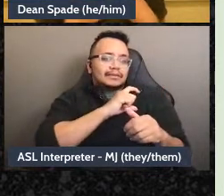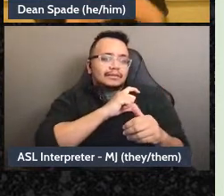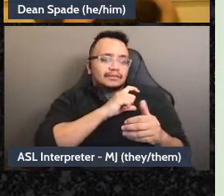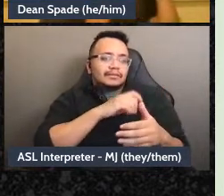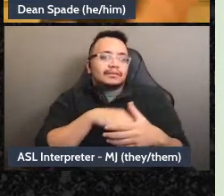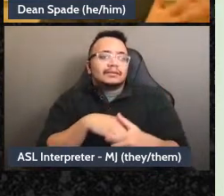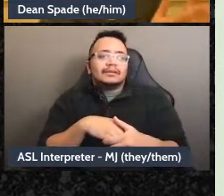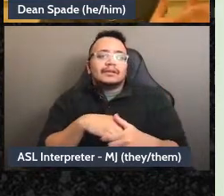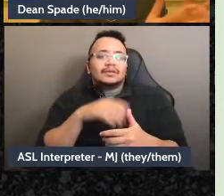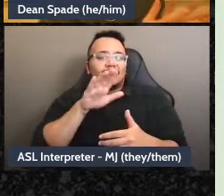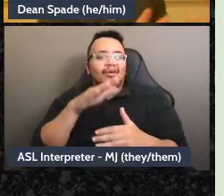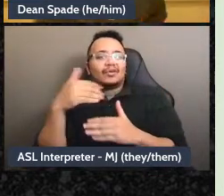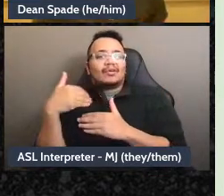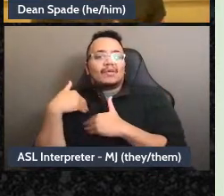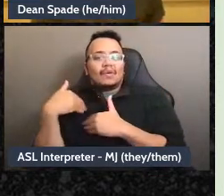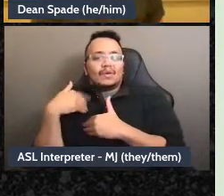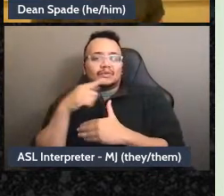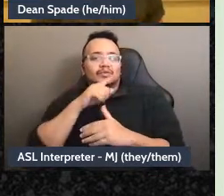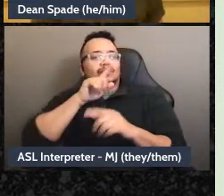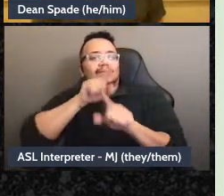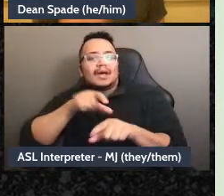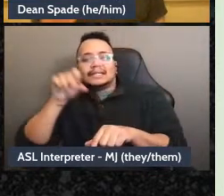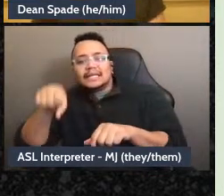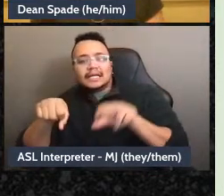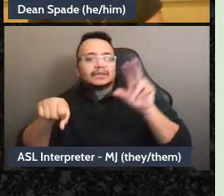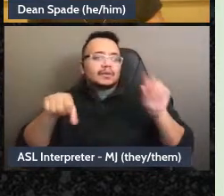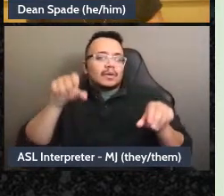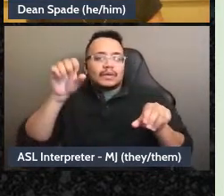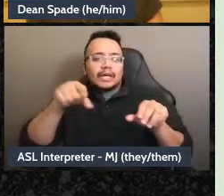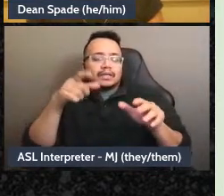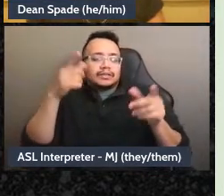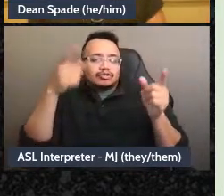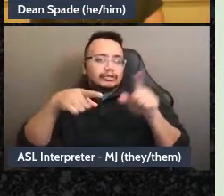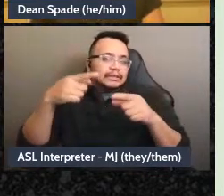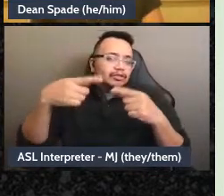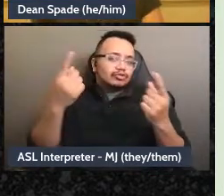I know to send it to who's on rapid response now. And if it's not easy and obvious then they do